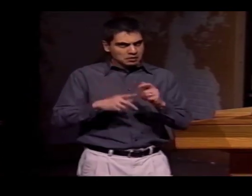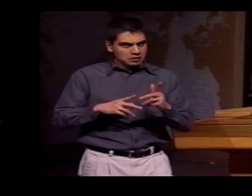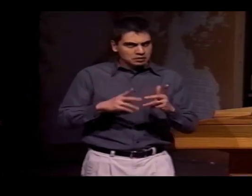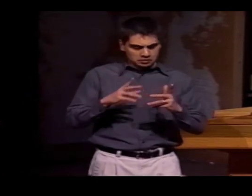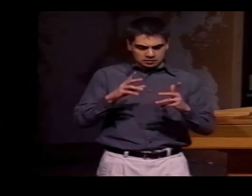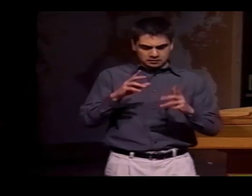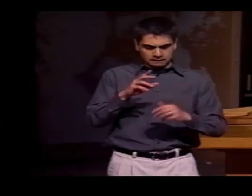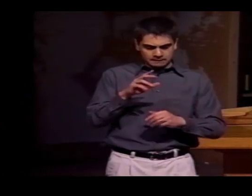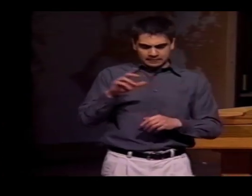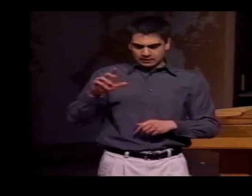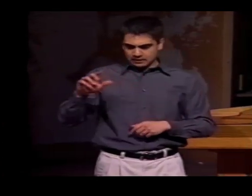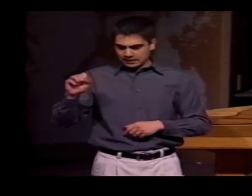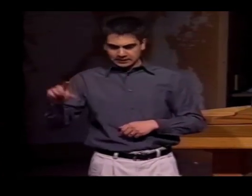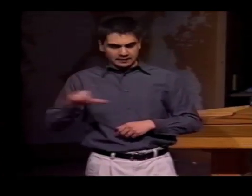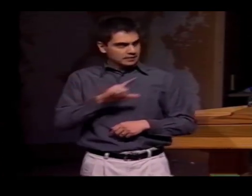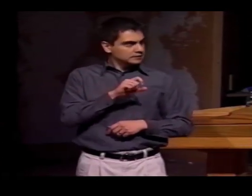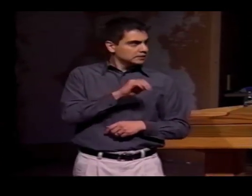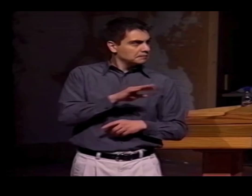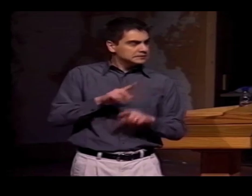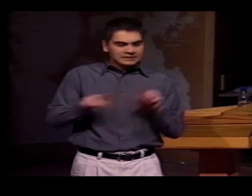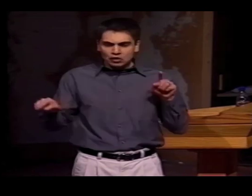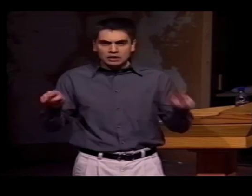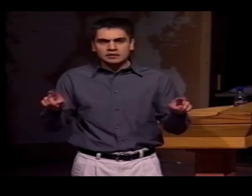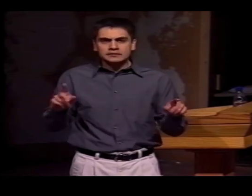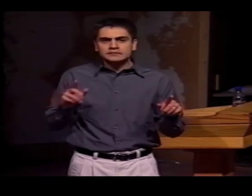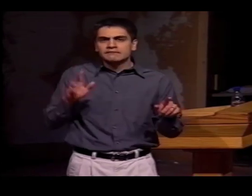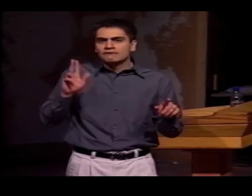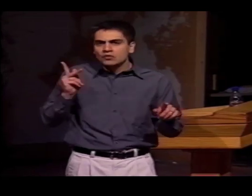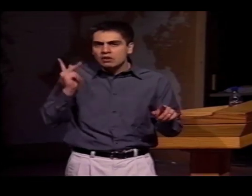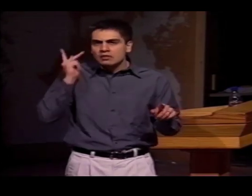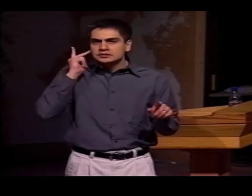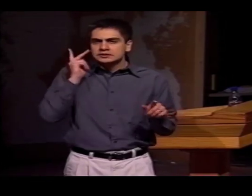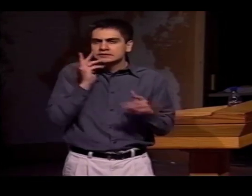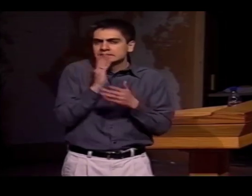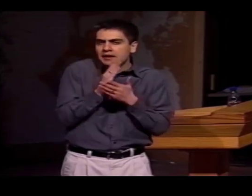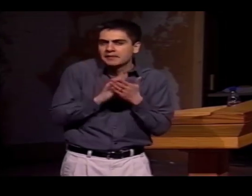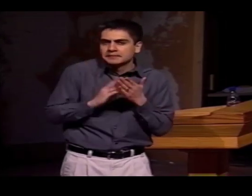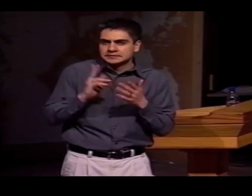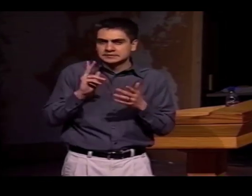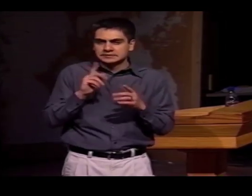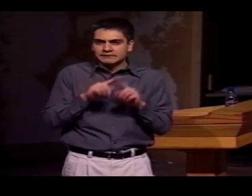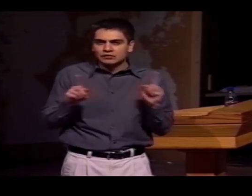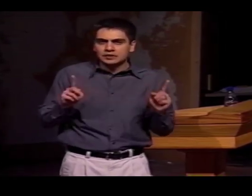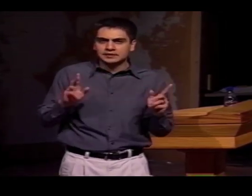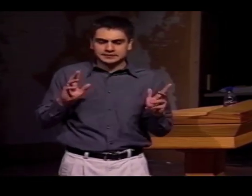SO KEEP IN MIND THAT ASL AND LSM ARE PHONOLOGICALLY DIFFERENT.